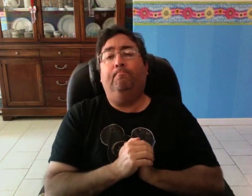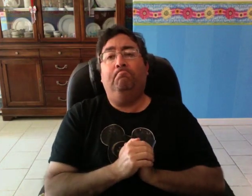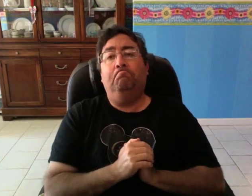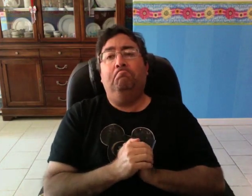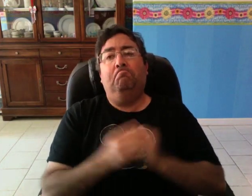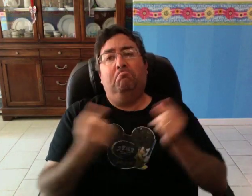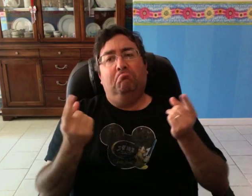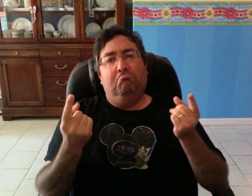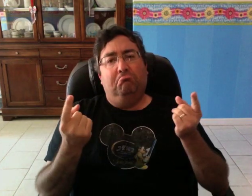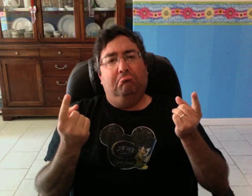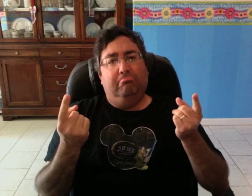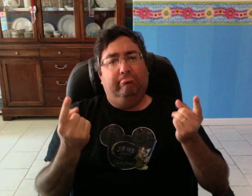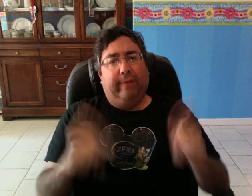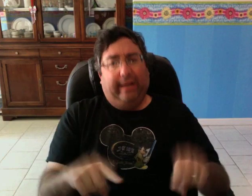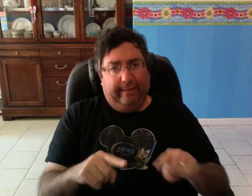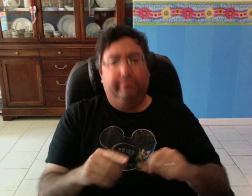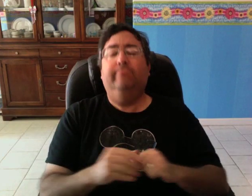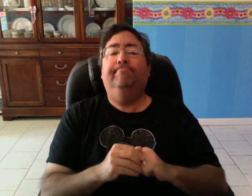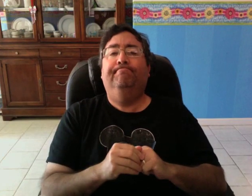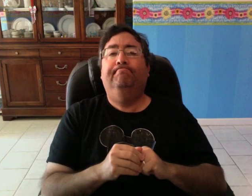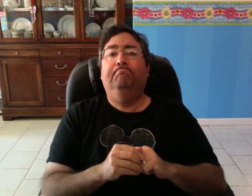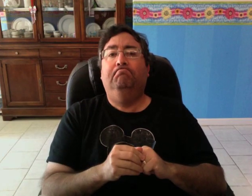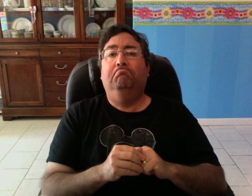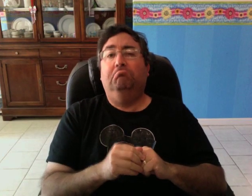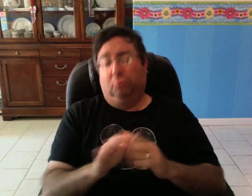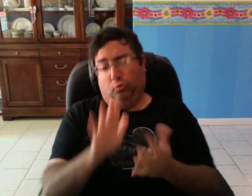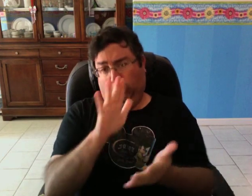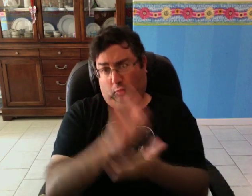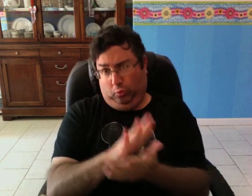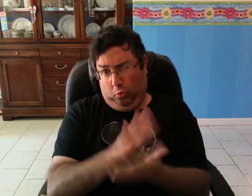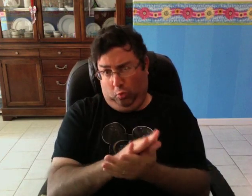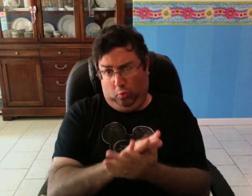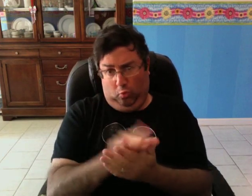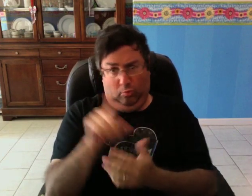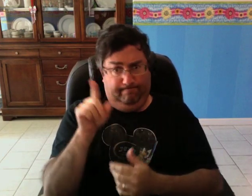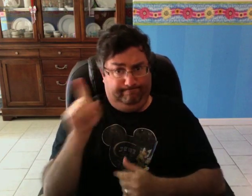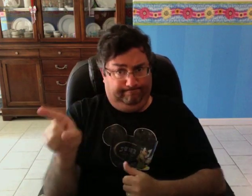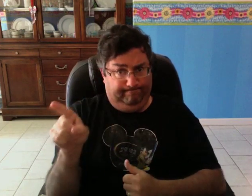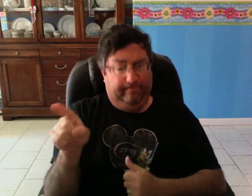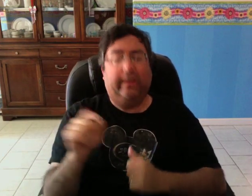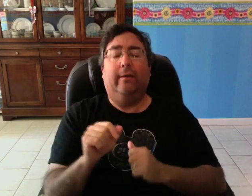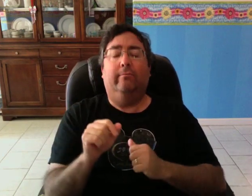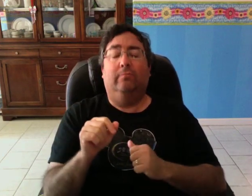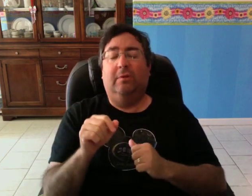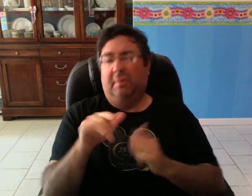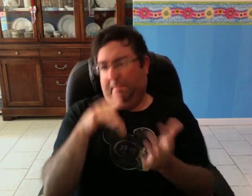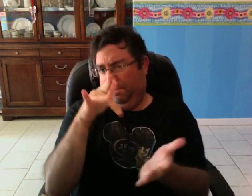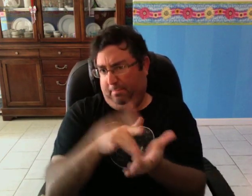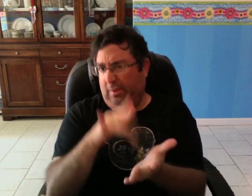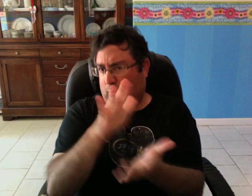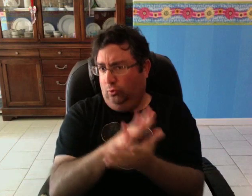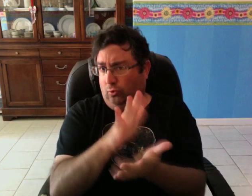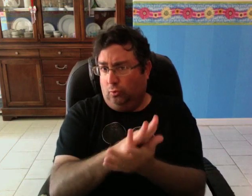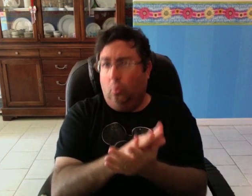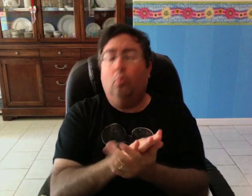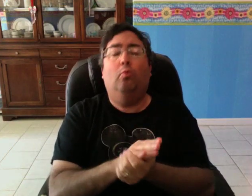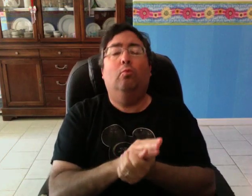As it happened, at this school, which was a Middle School,